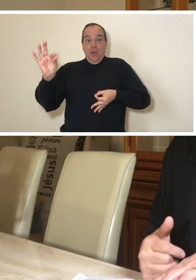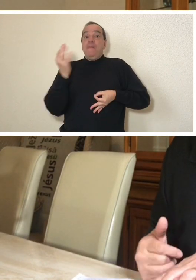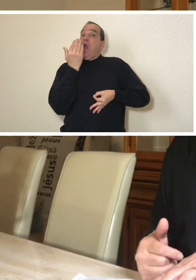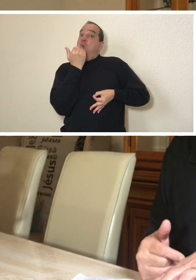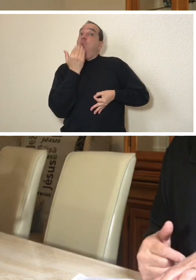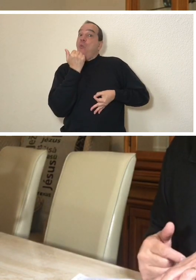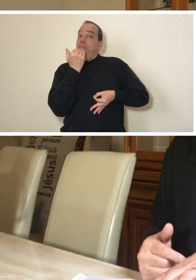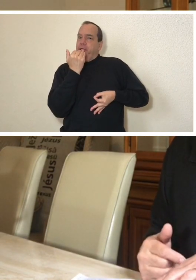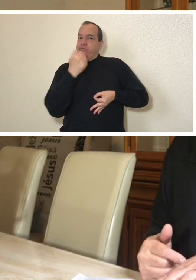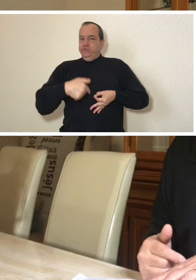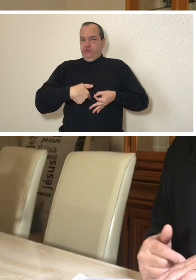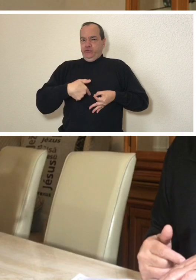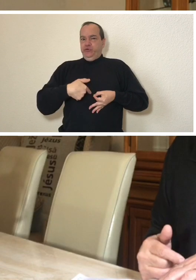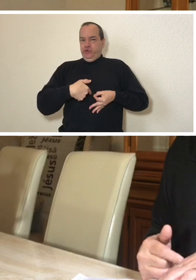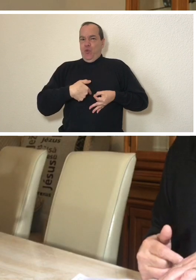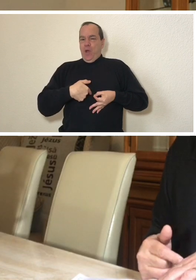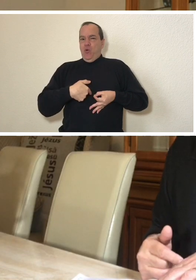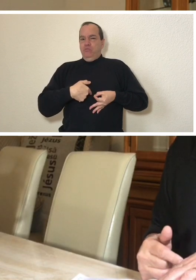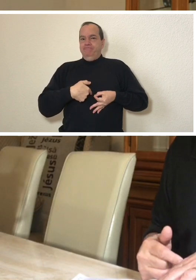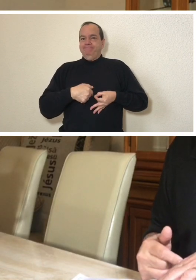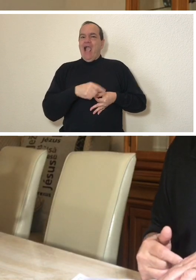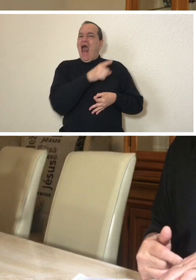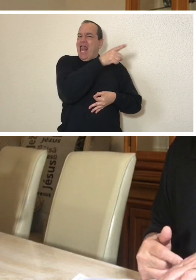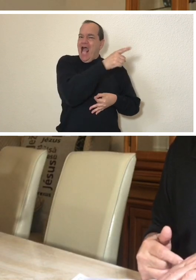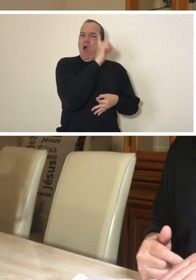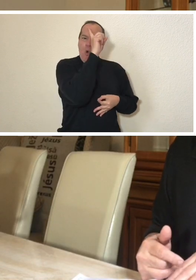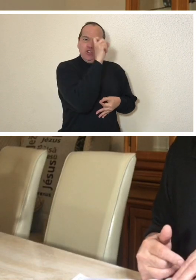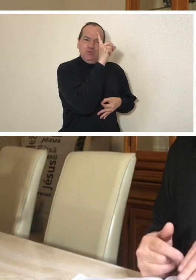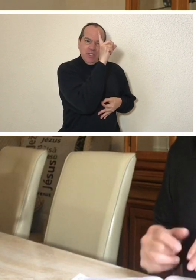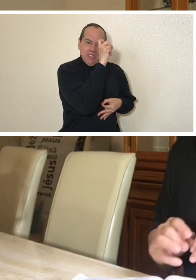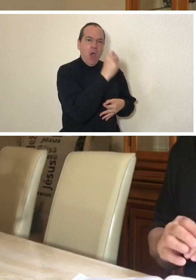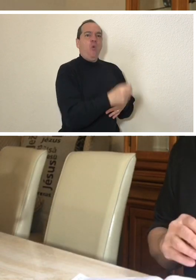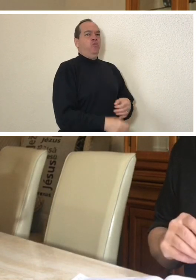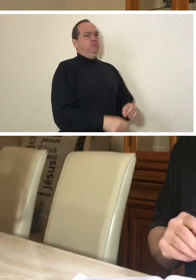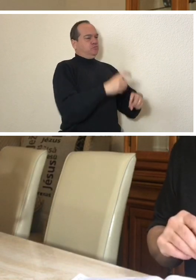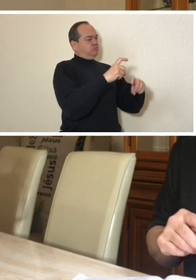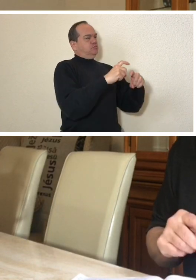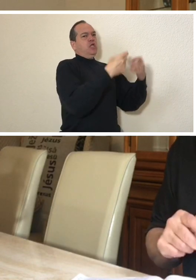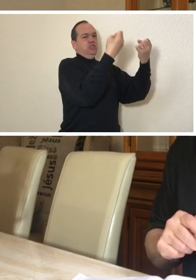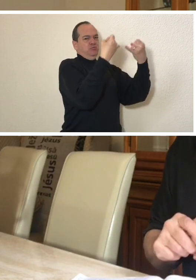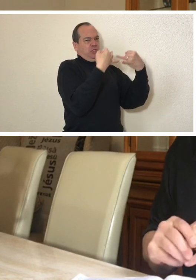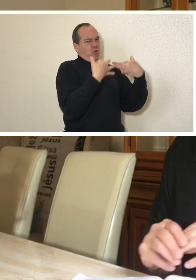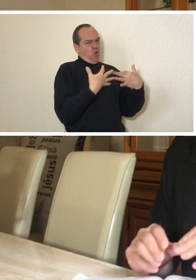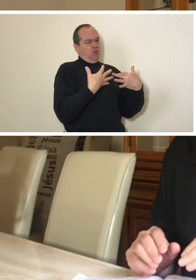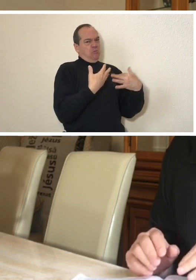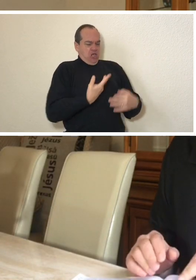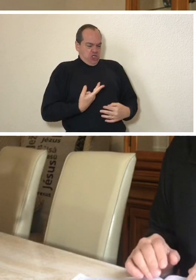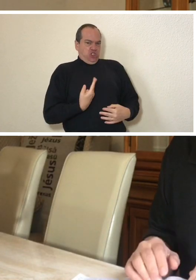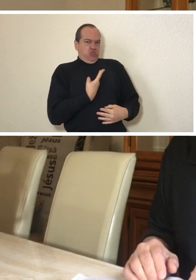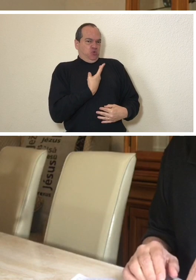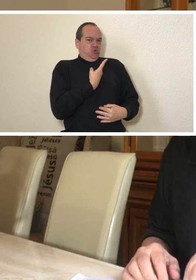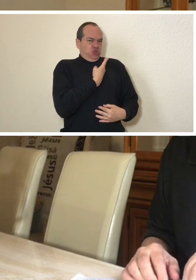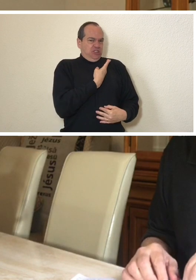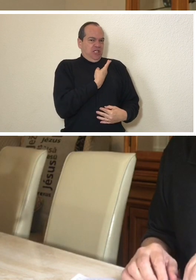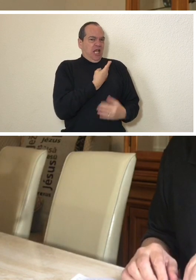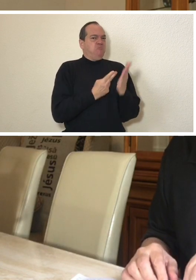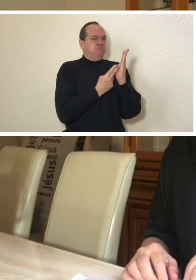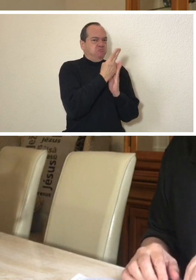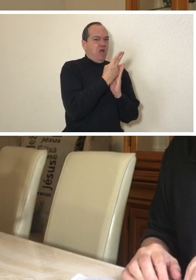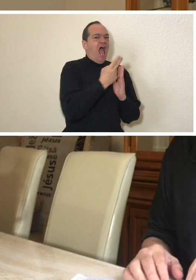in my stomach and there I was told that it would be a quick and